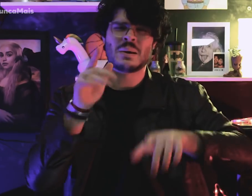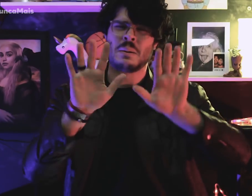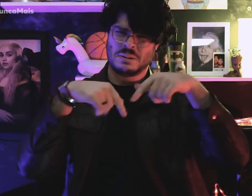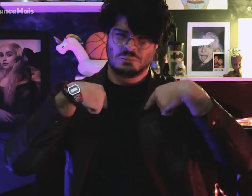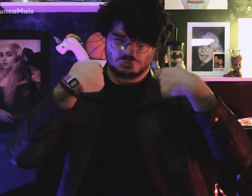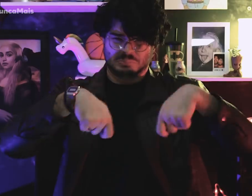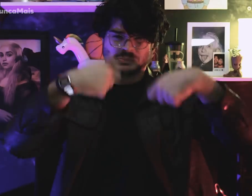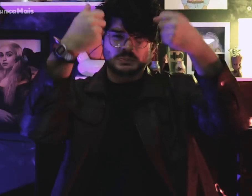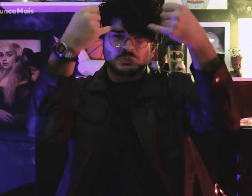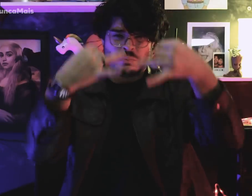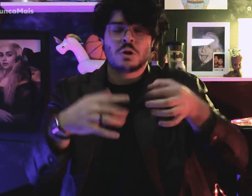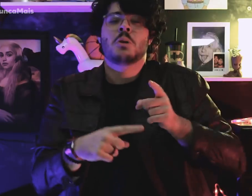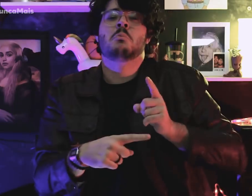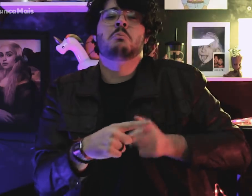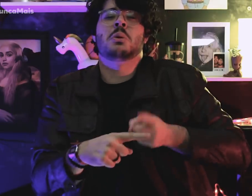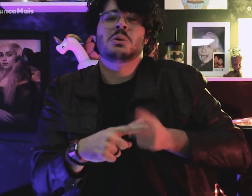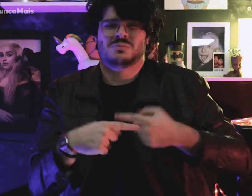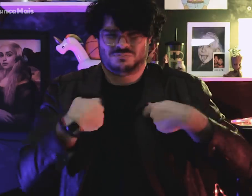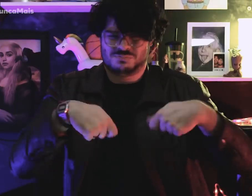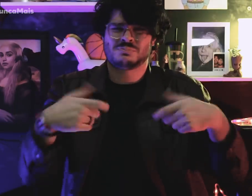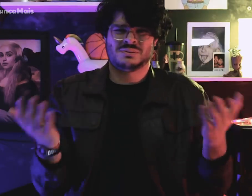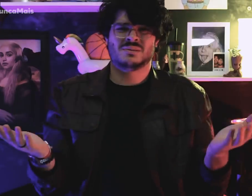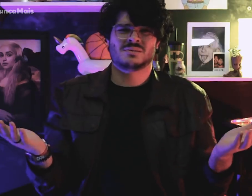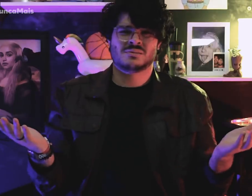I really need explain why?